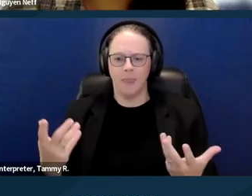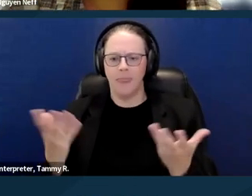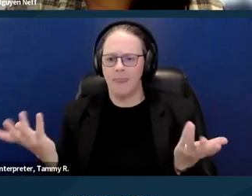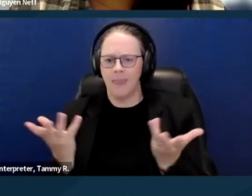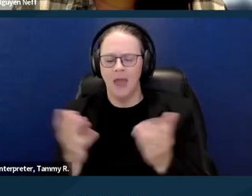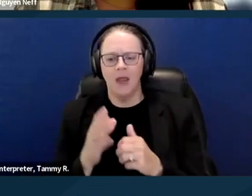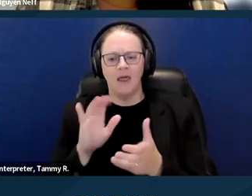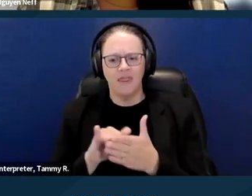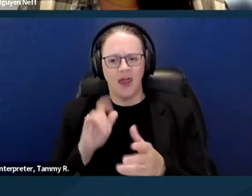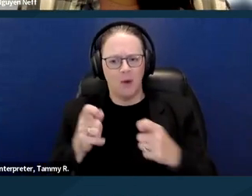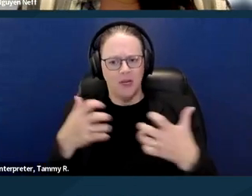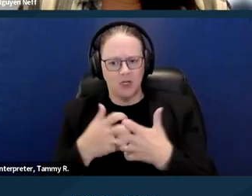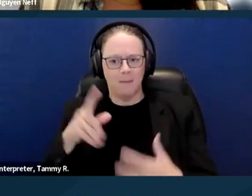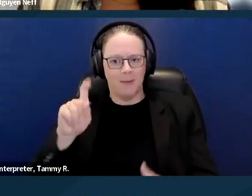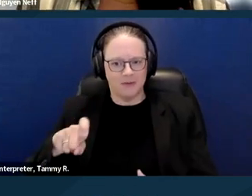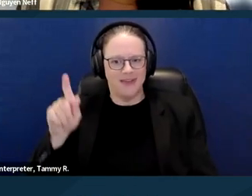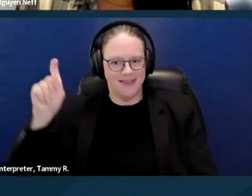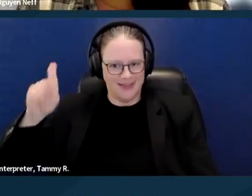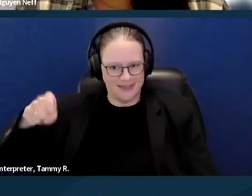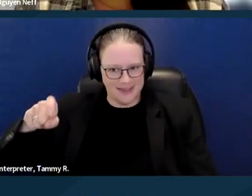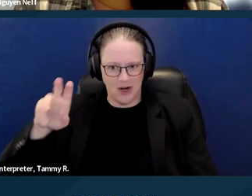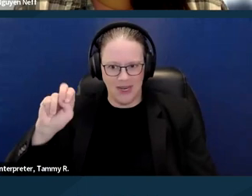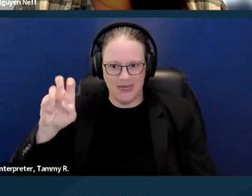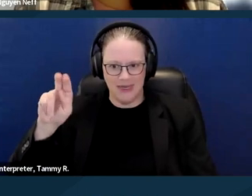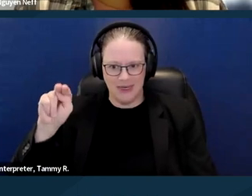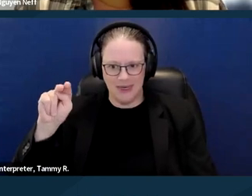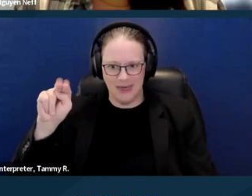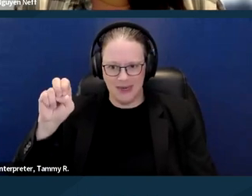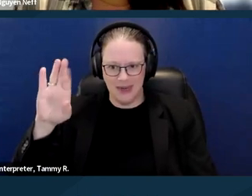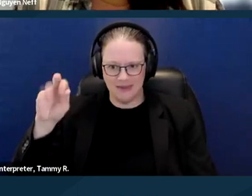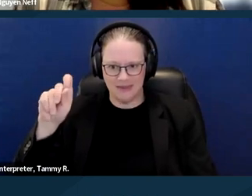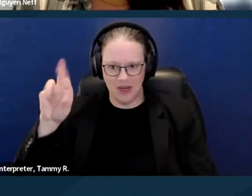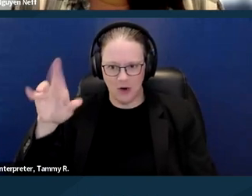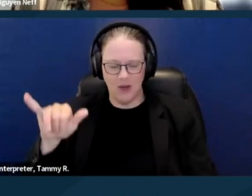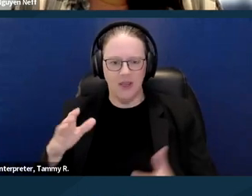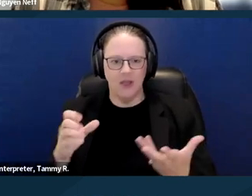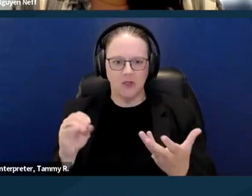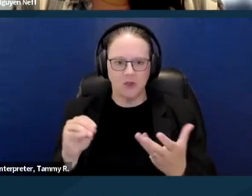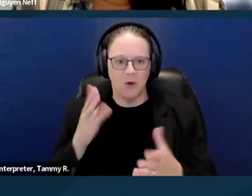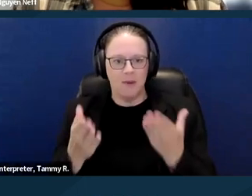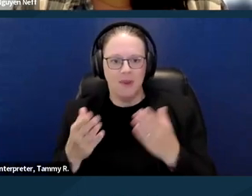or remove a policy that interferes with the tenant's ability to use and enjoy their home.